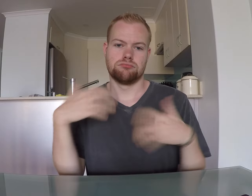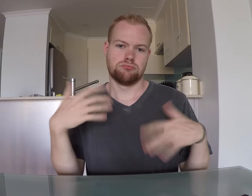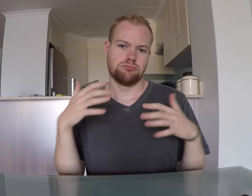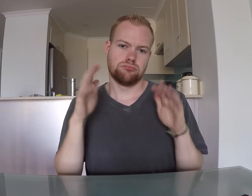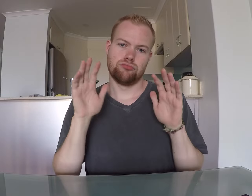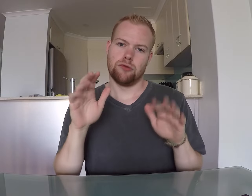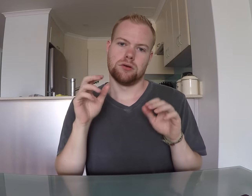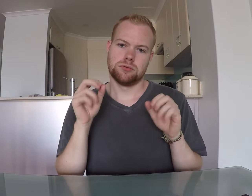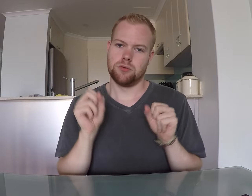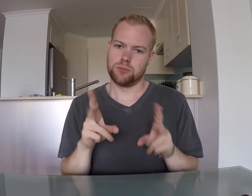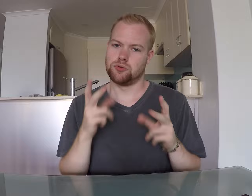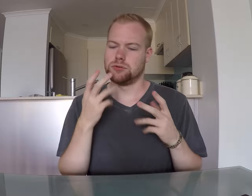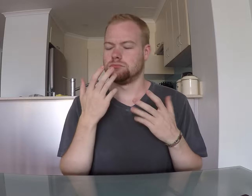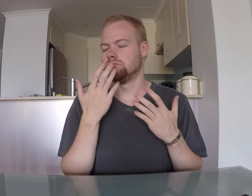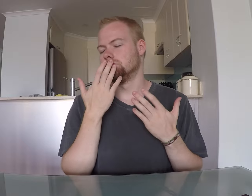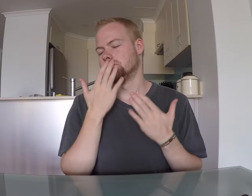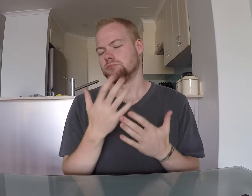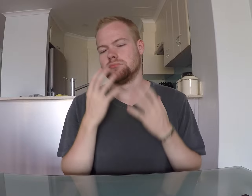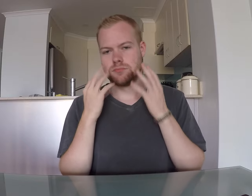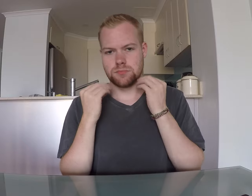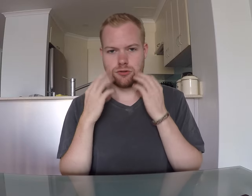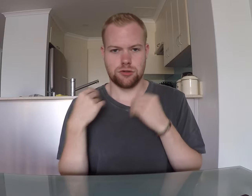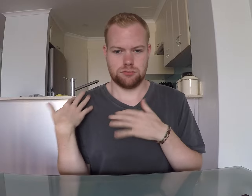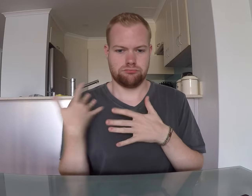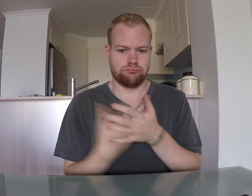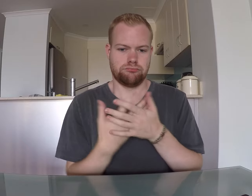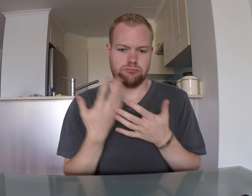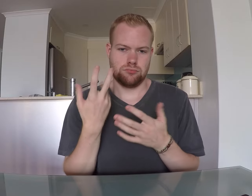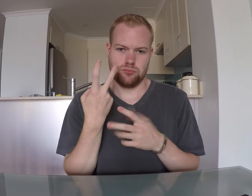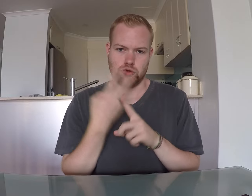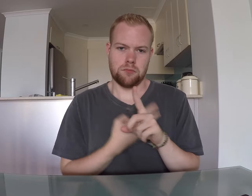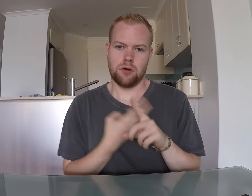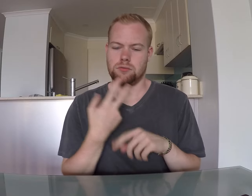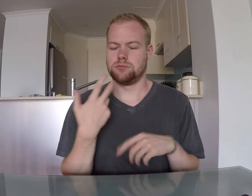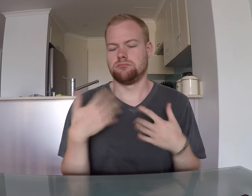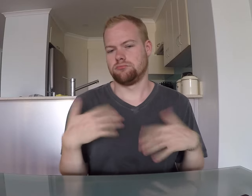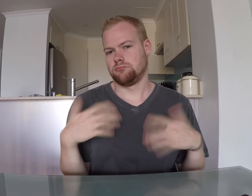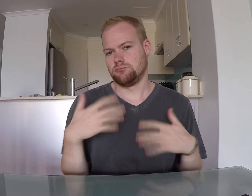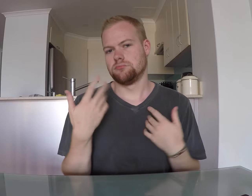It's a great opportunity and it's been a really good experience the past two months.